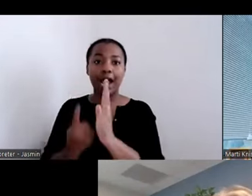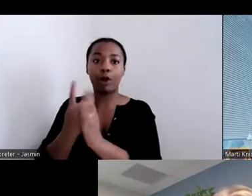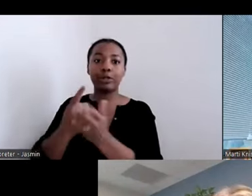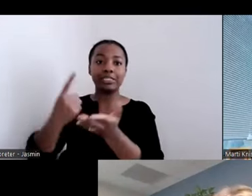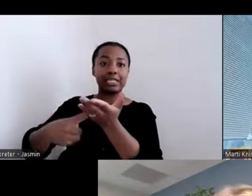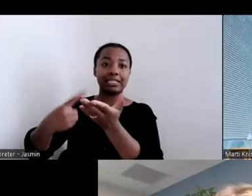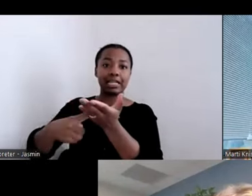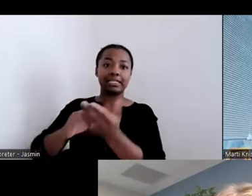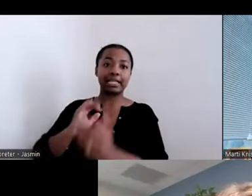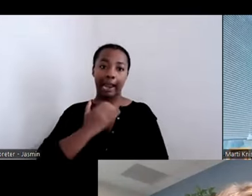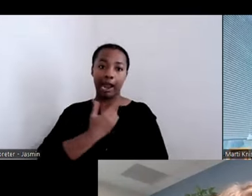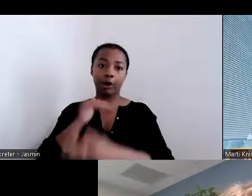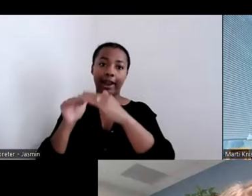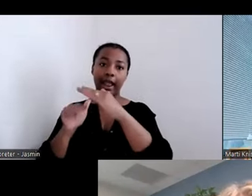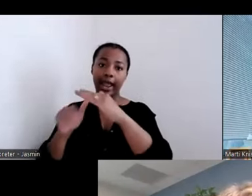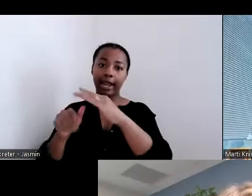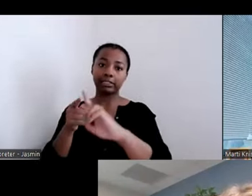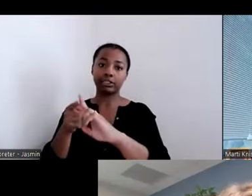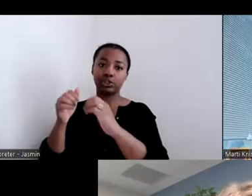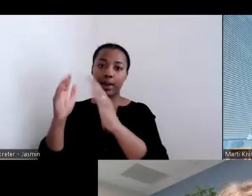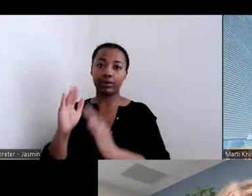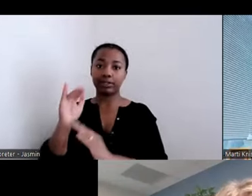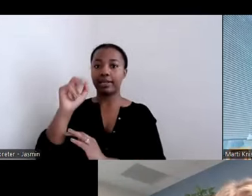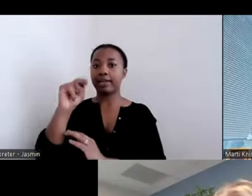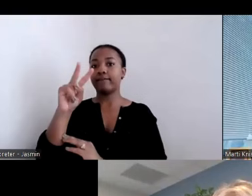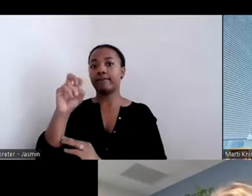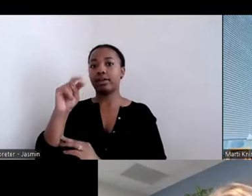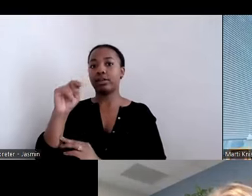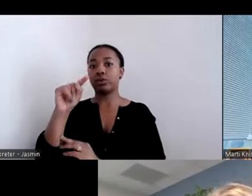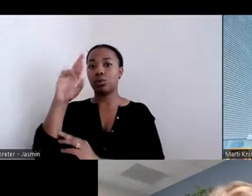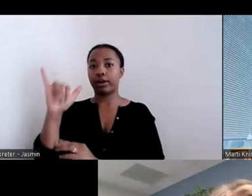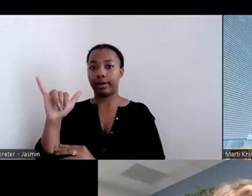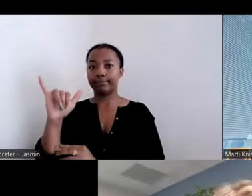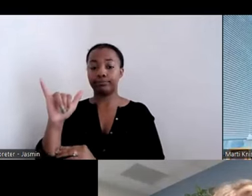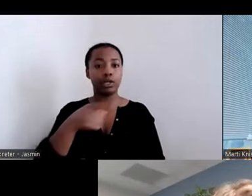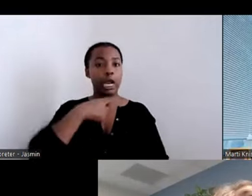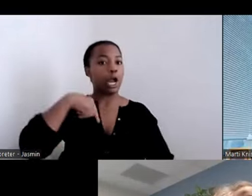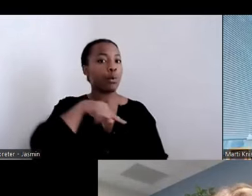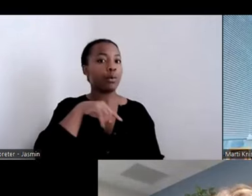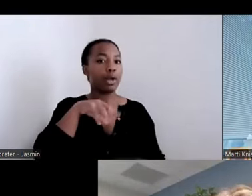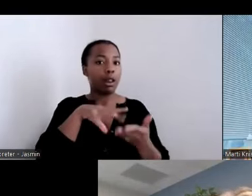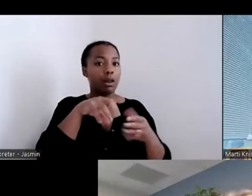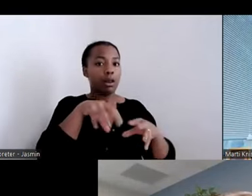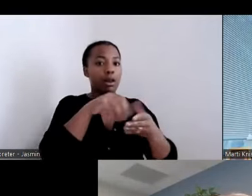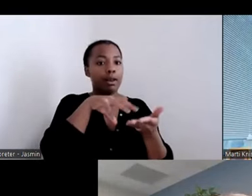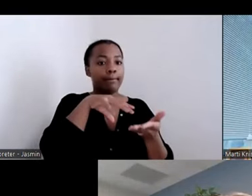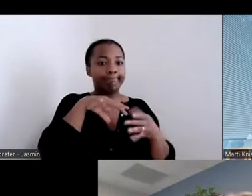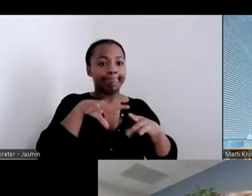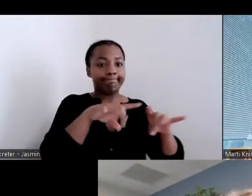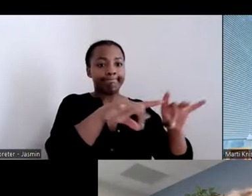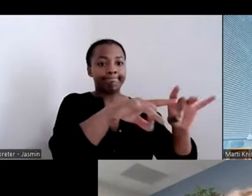think that was another quick learning for us as a health plan. That as much as we